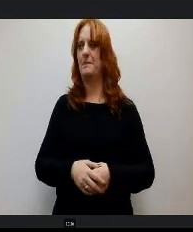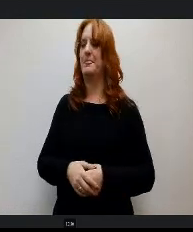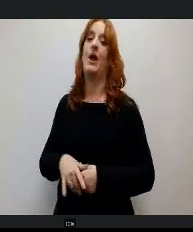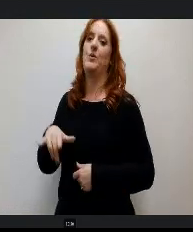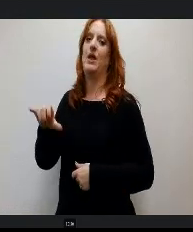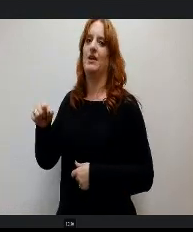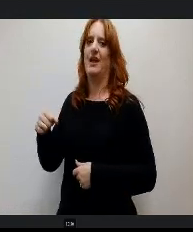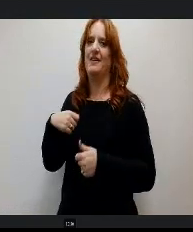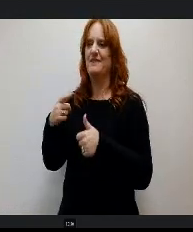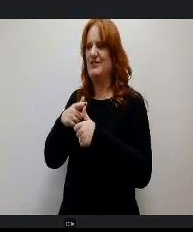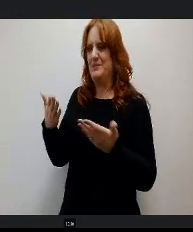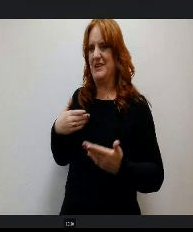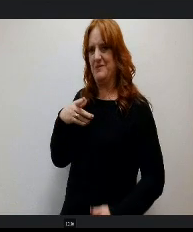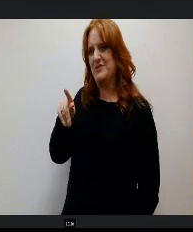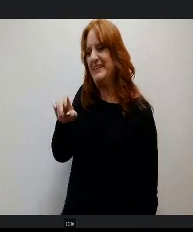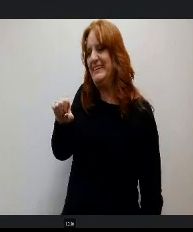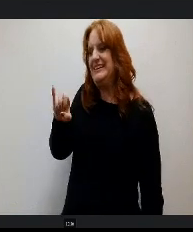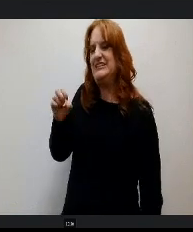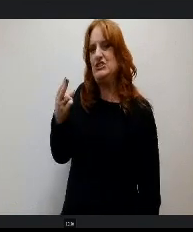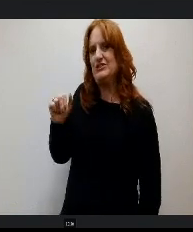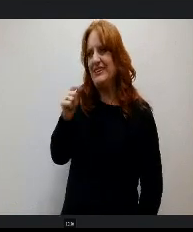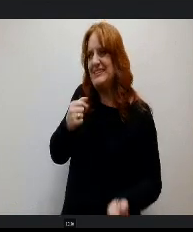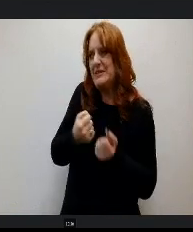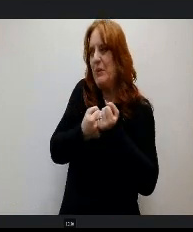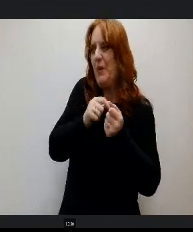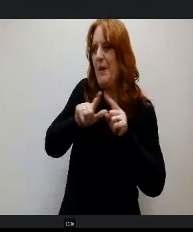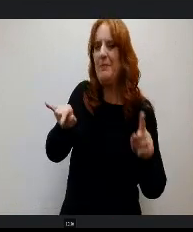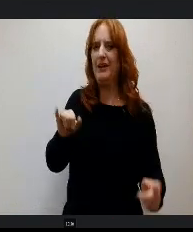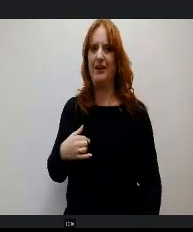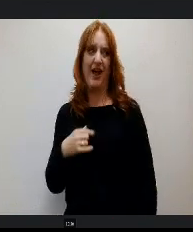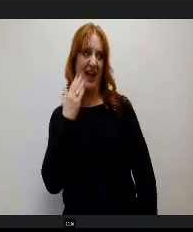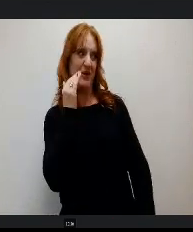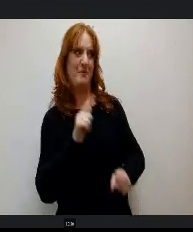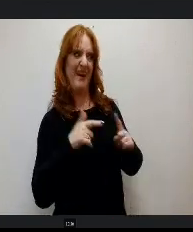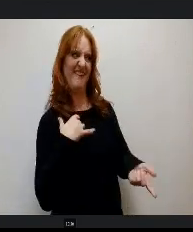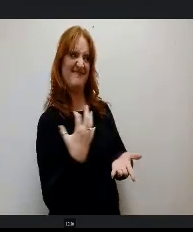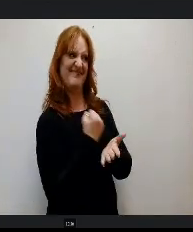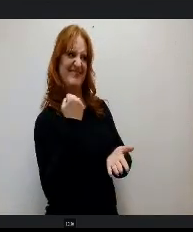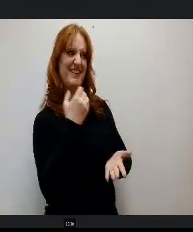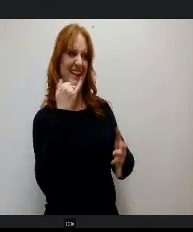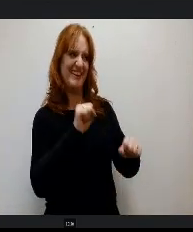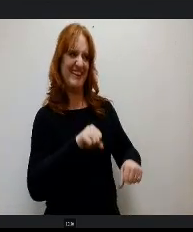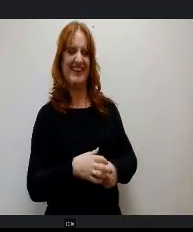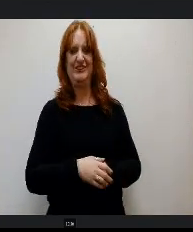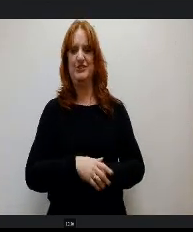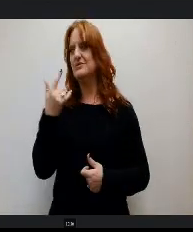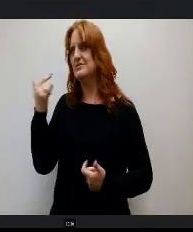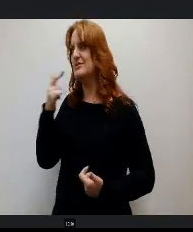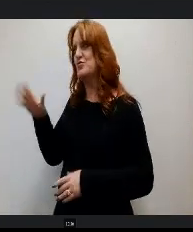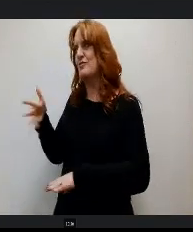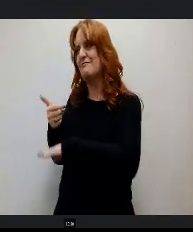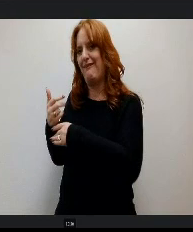Keisha, but I know I take advantage of my resources. You said this is your fault now. OK, so